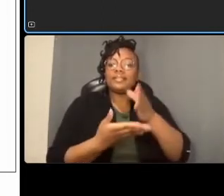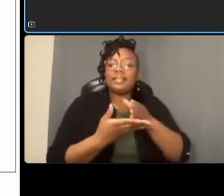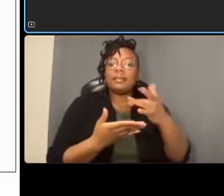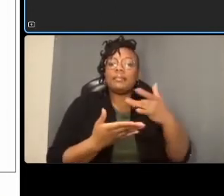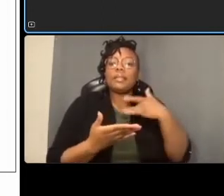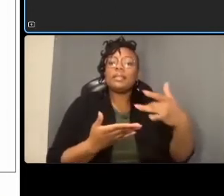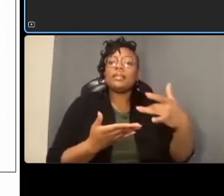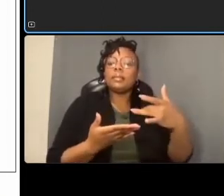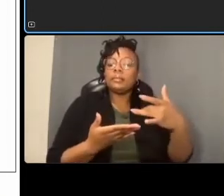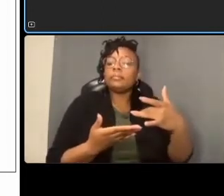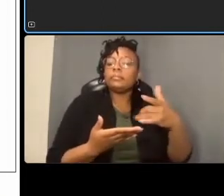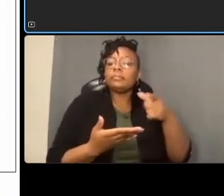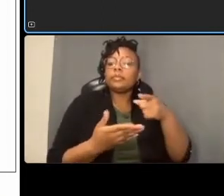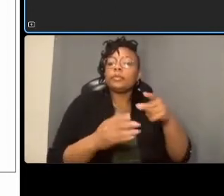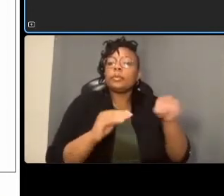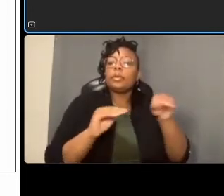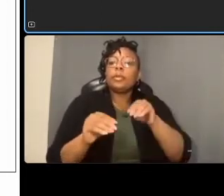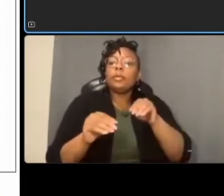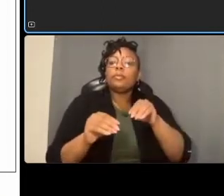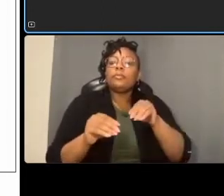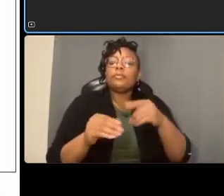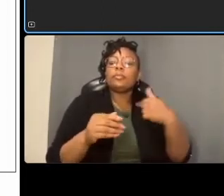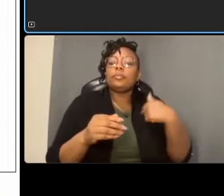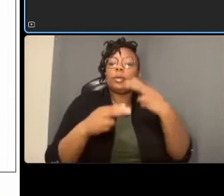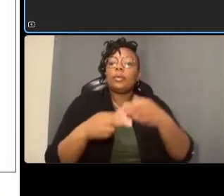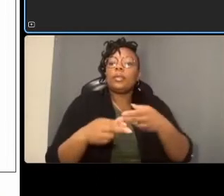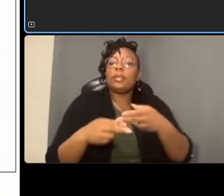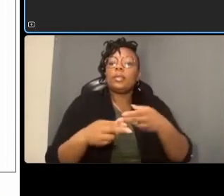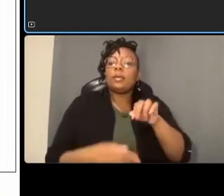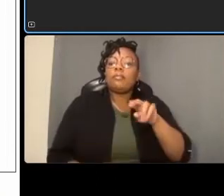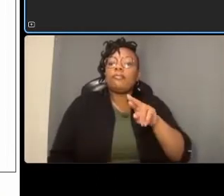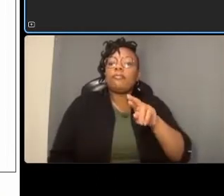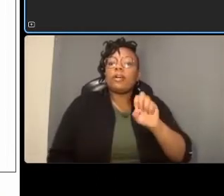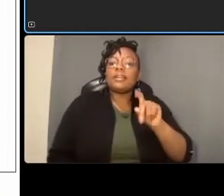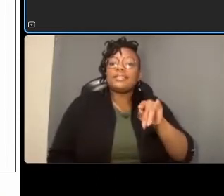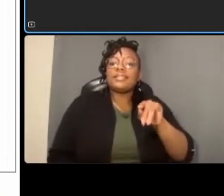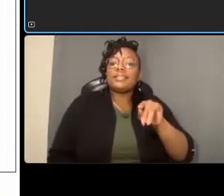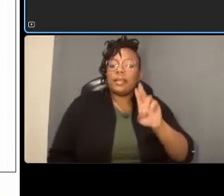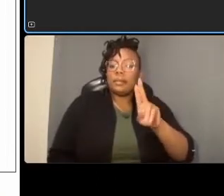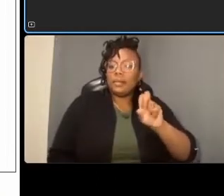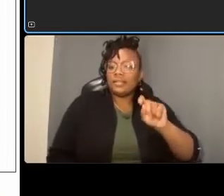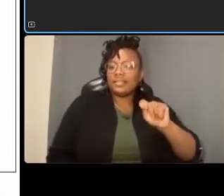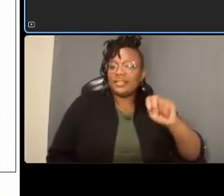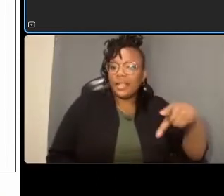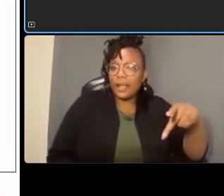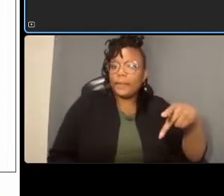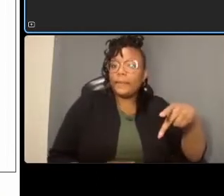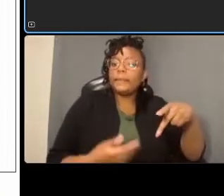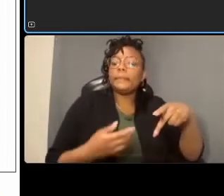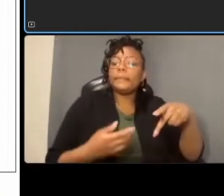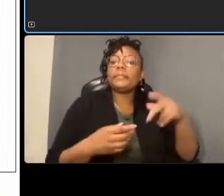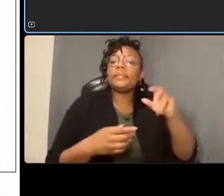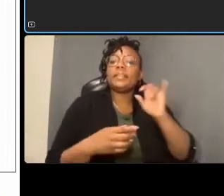we call a far side bus stop uh and a far side bus stop is that the um at the opposite side of the